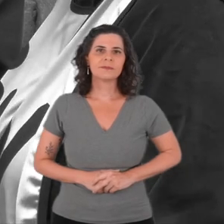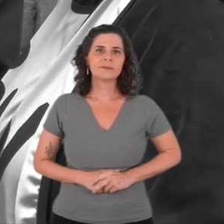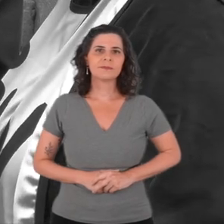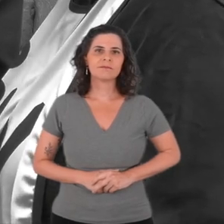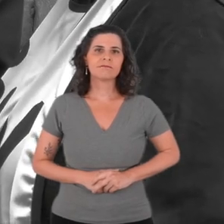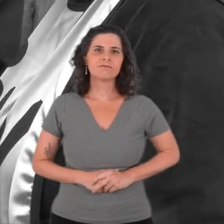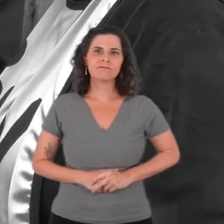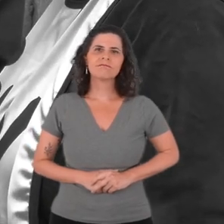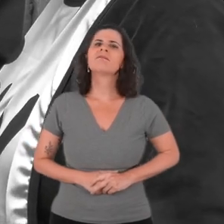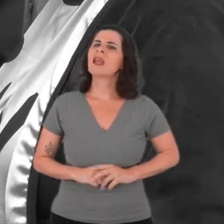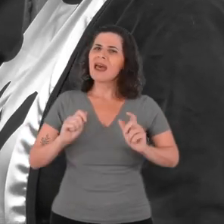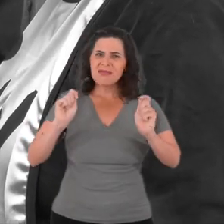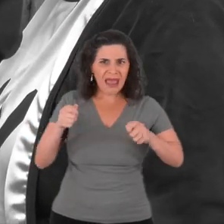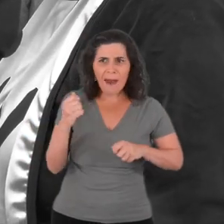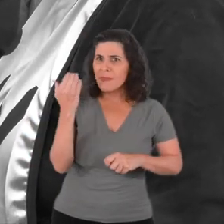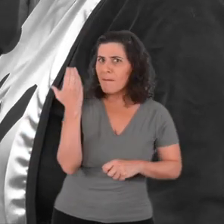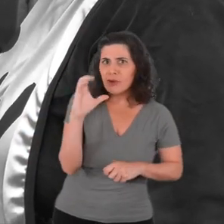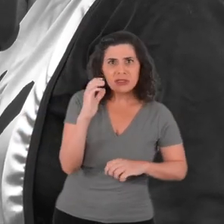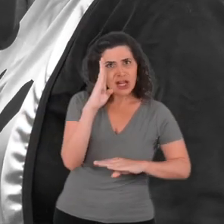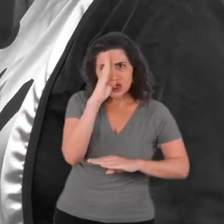I can post it directly!